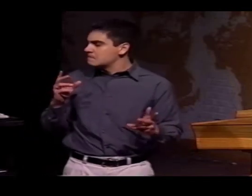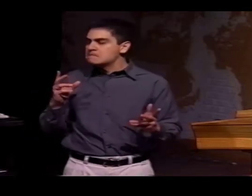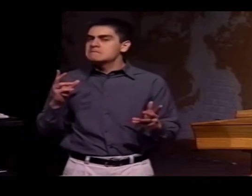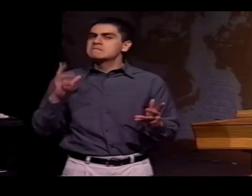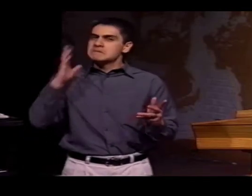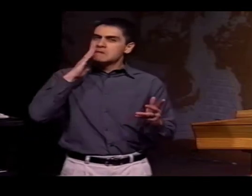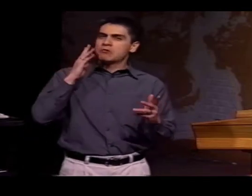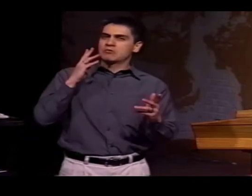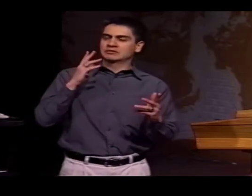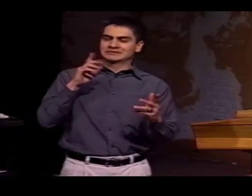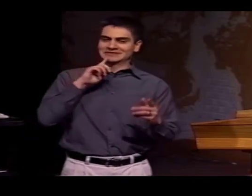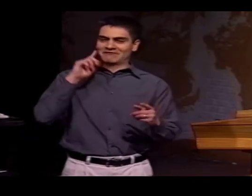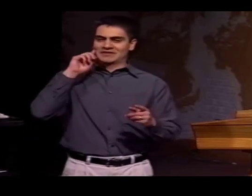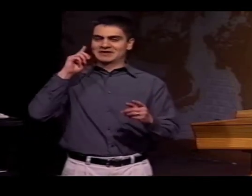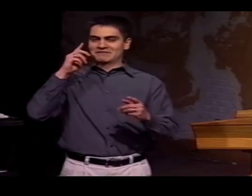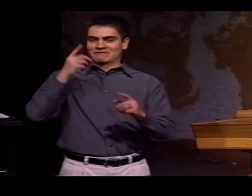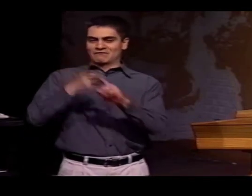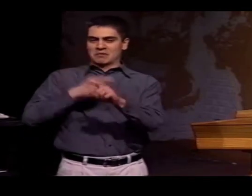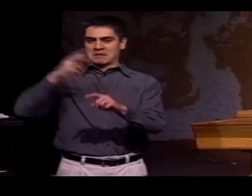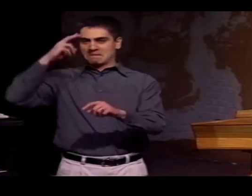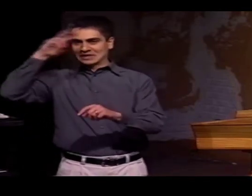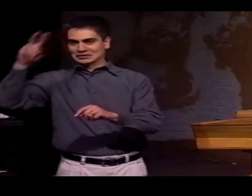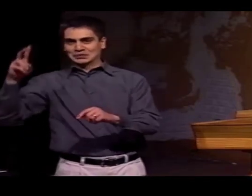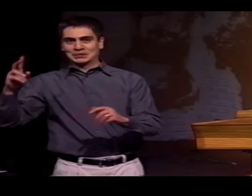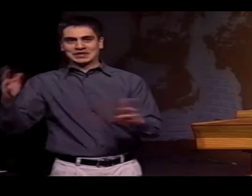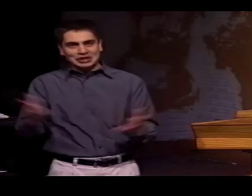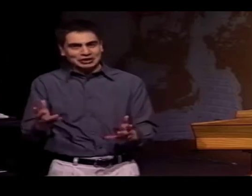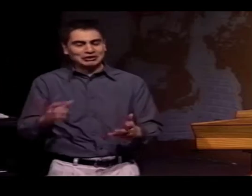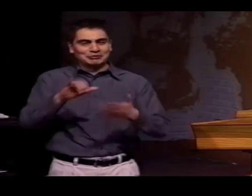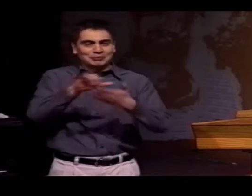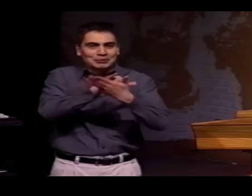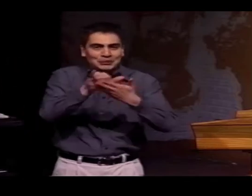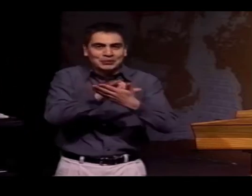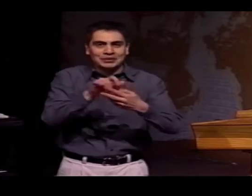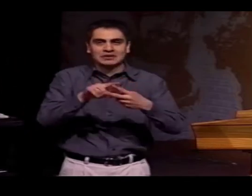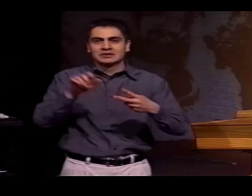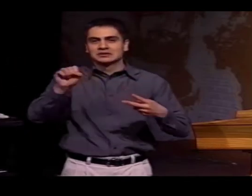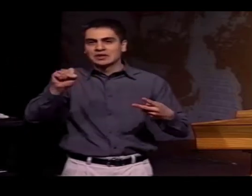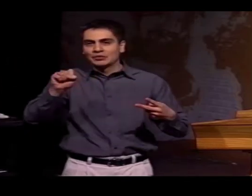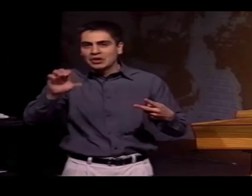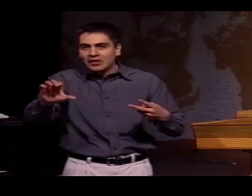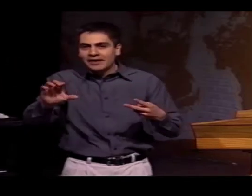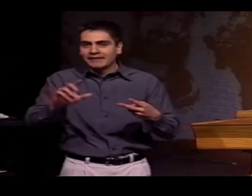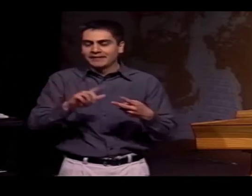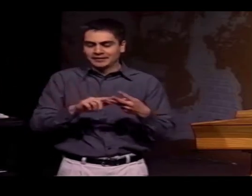AND WHEN HE GOT THEM THERE, HE BASICALLY ENSLAVED THEM AND ASKED THEM TO WORK FOR HIM IN A NON-VOLUNTARY WAY.